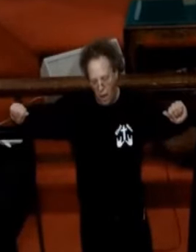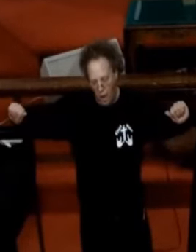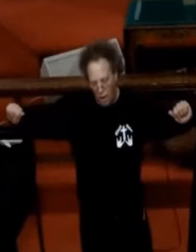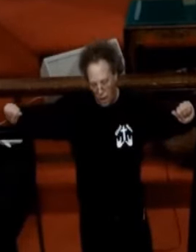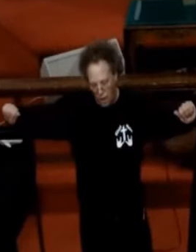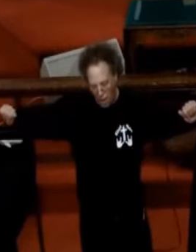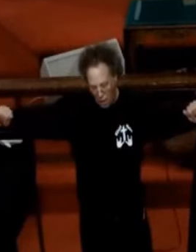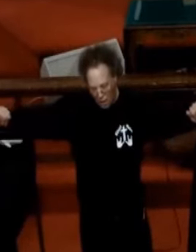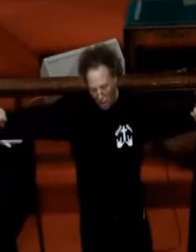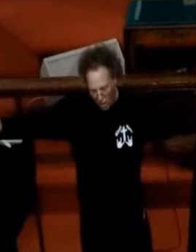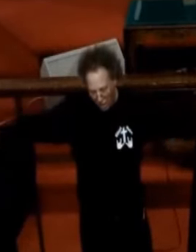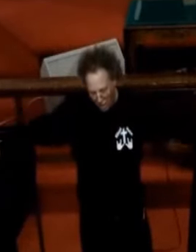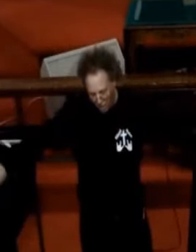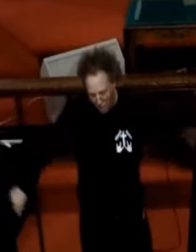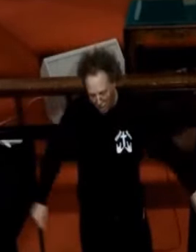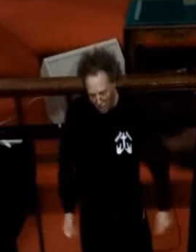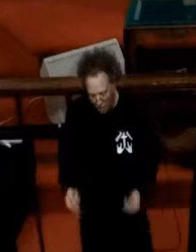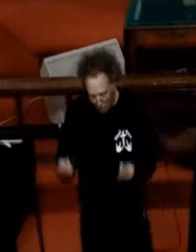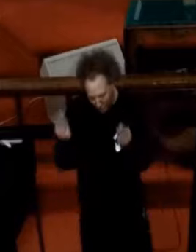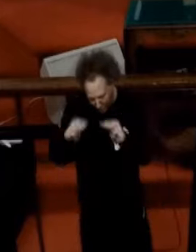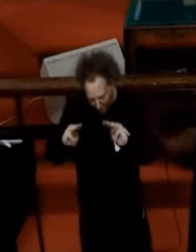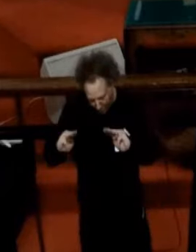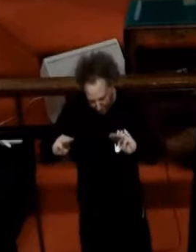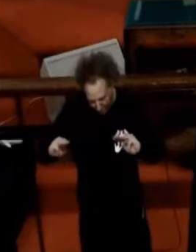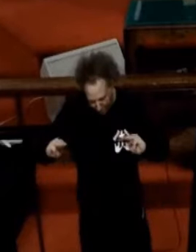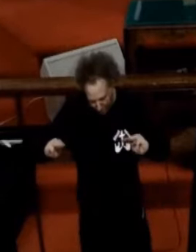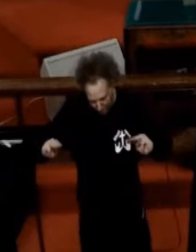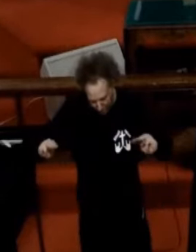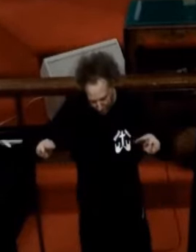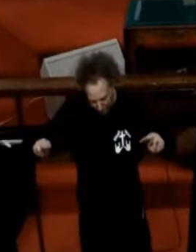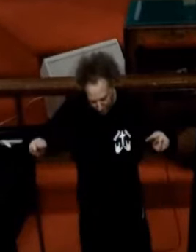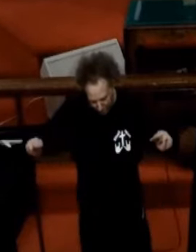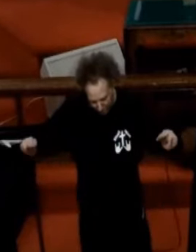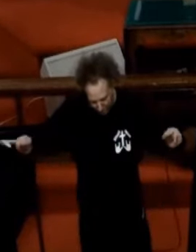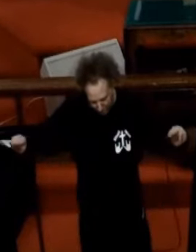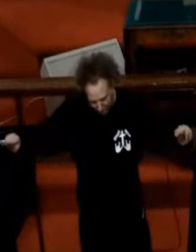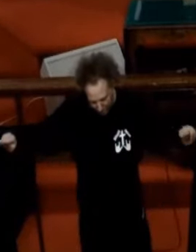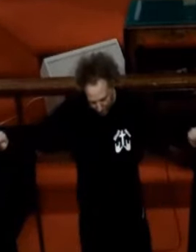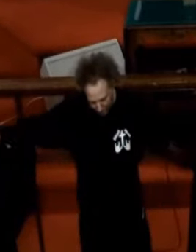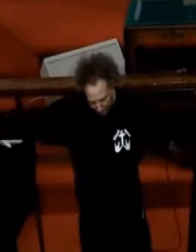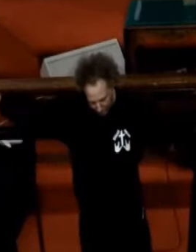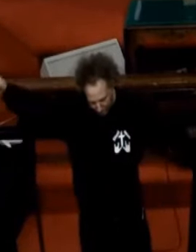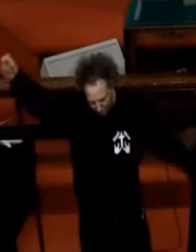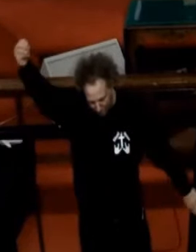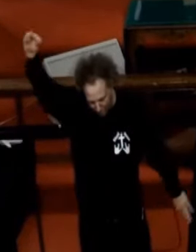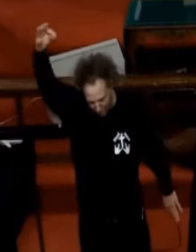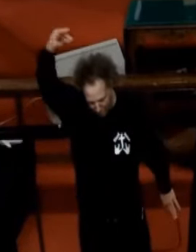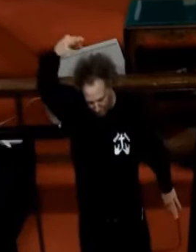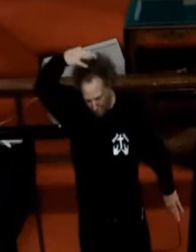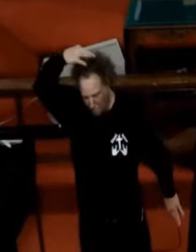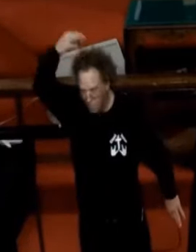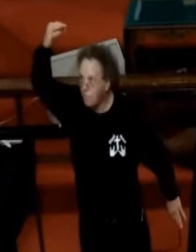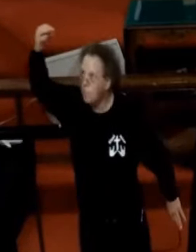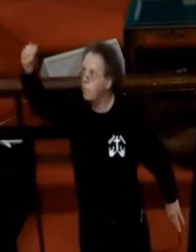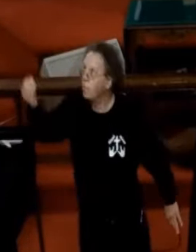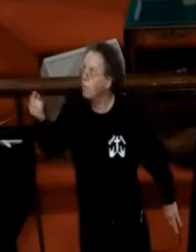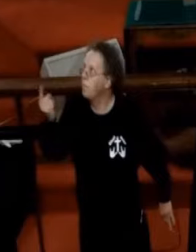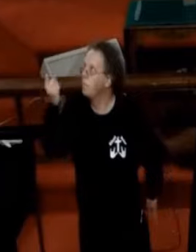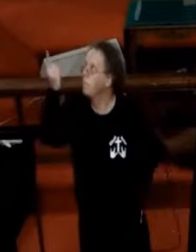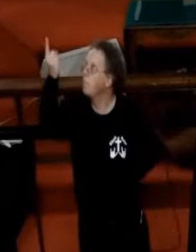Ah, ah, ah, ah-ah (singing in a foreign language)